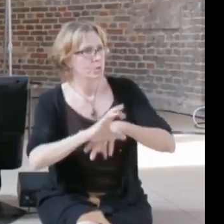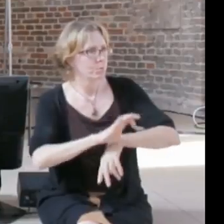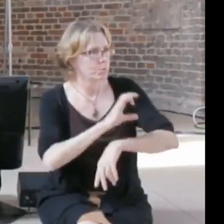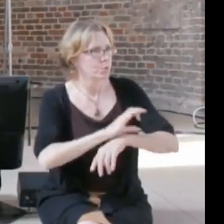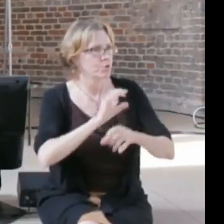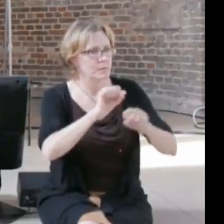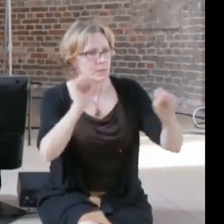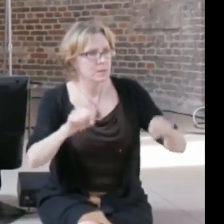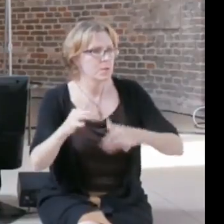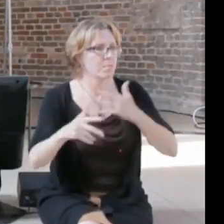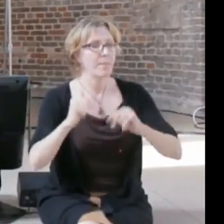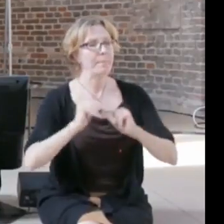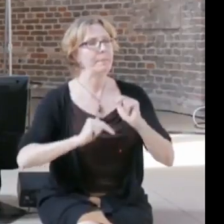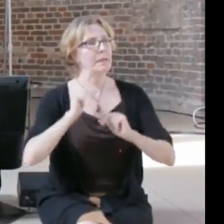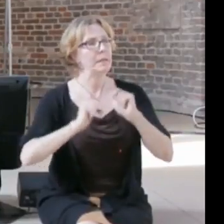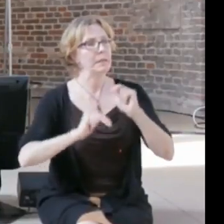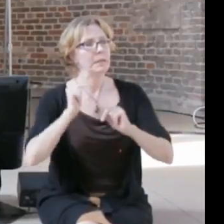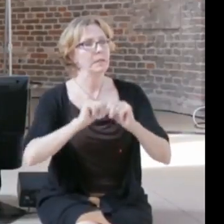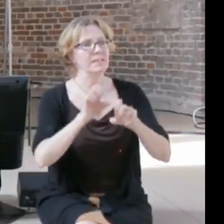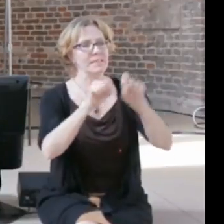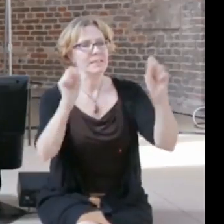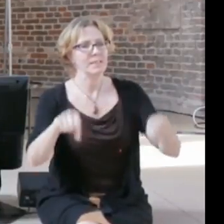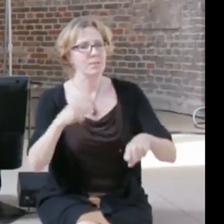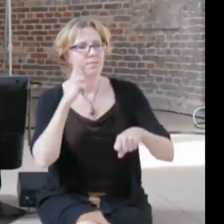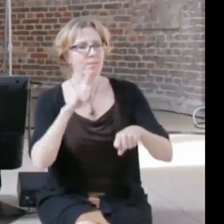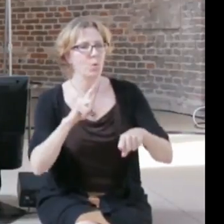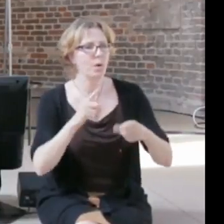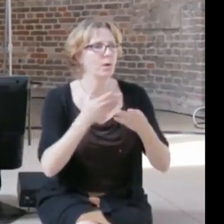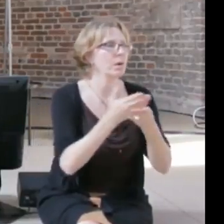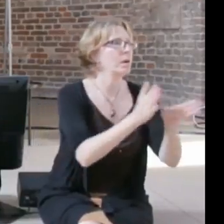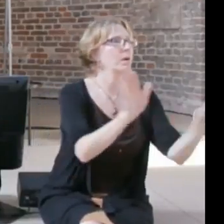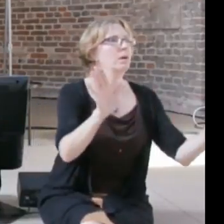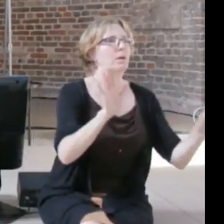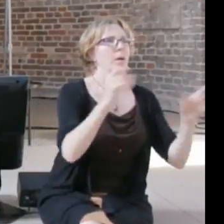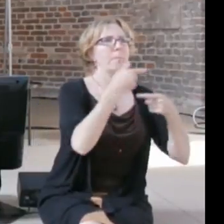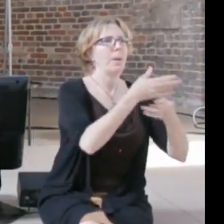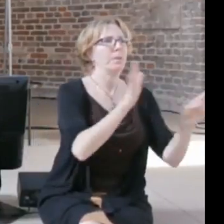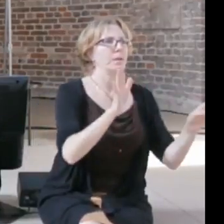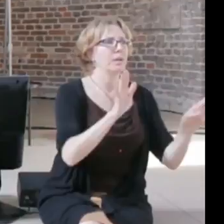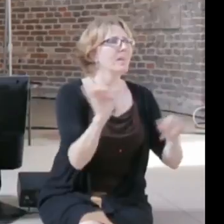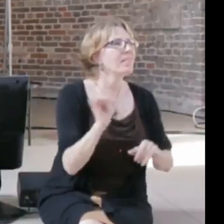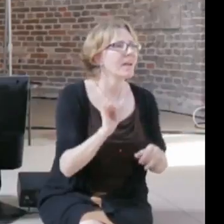quasi-public spaces like Facebook for example, they do have a responsibility even in areas